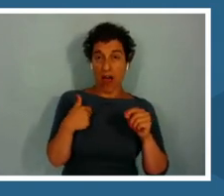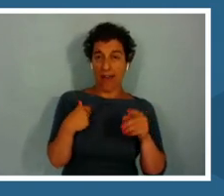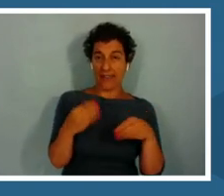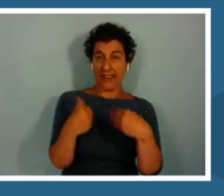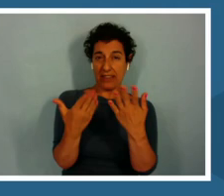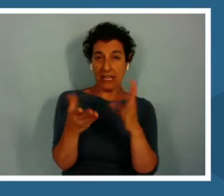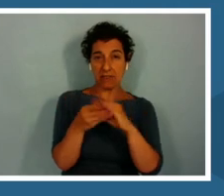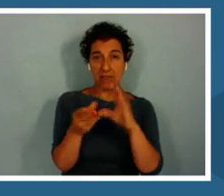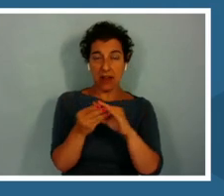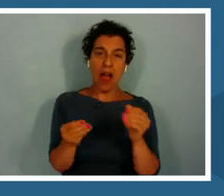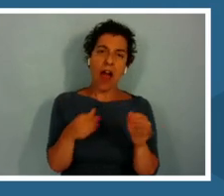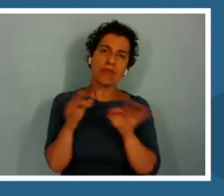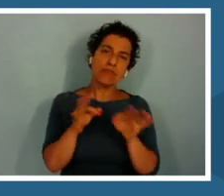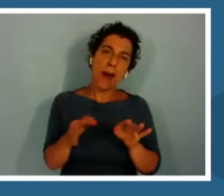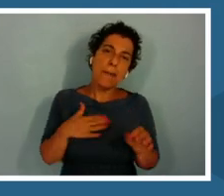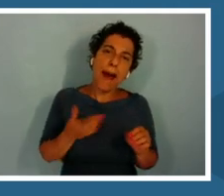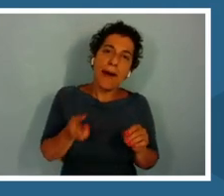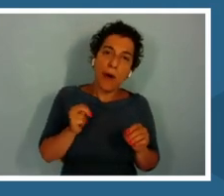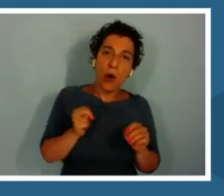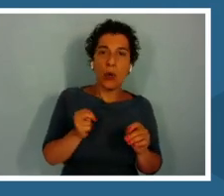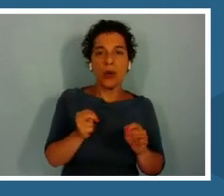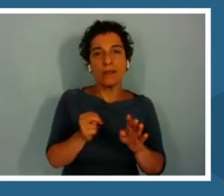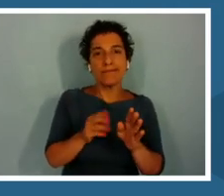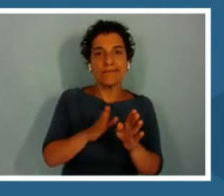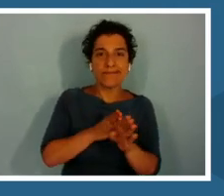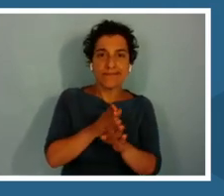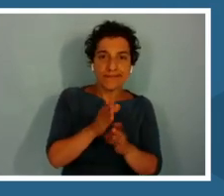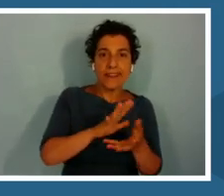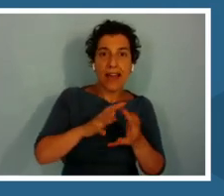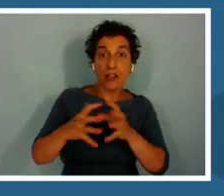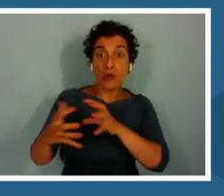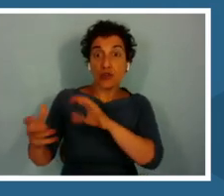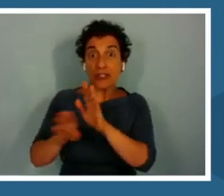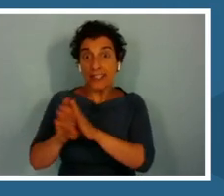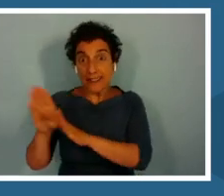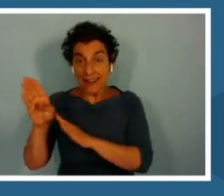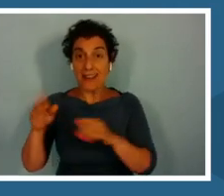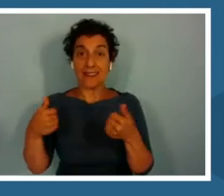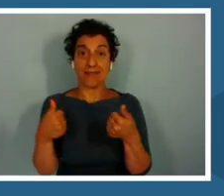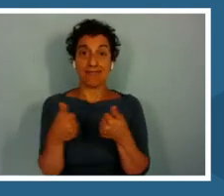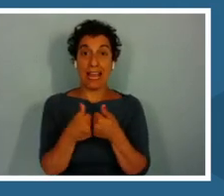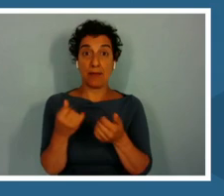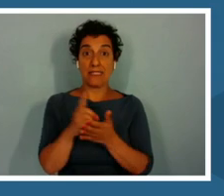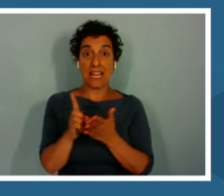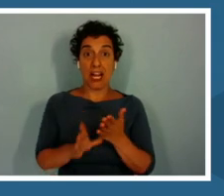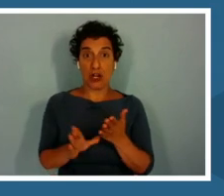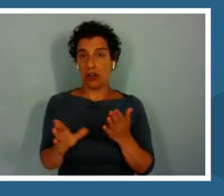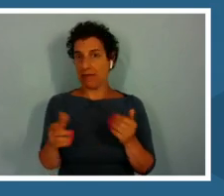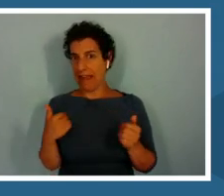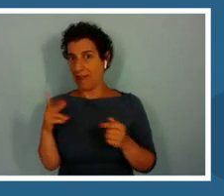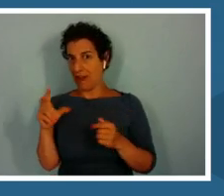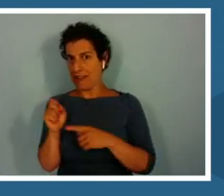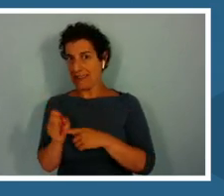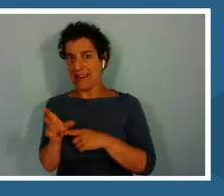own evolution as a game designer. This is going to be the last question because I only have 30 seconds left.